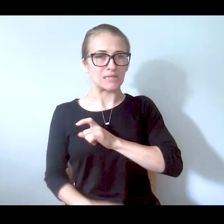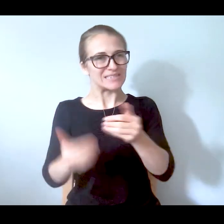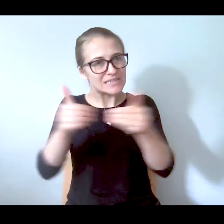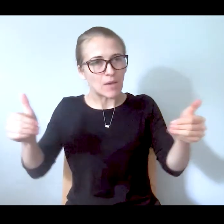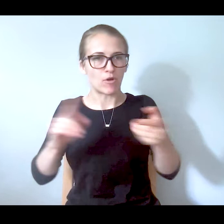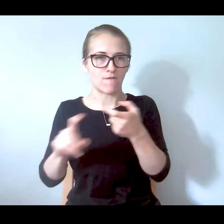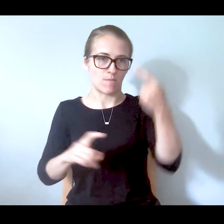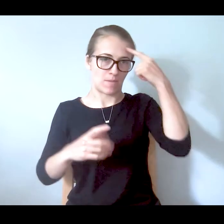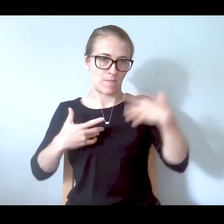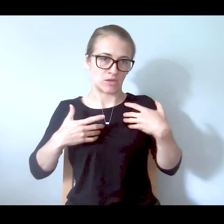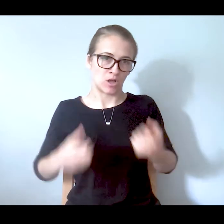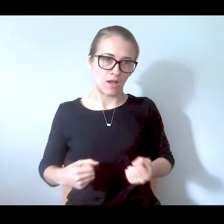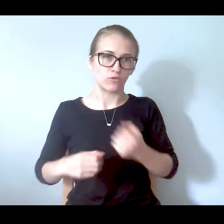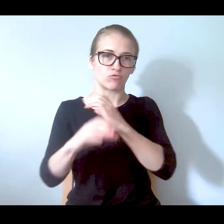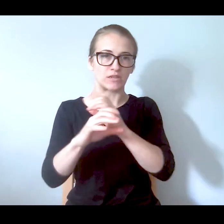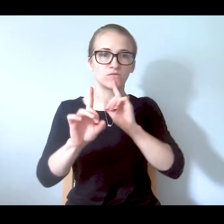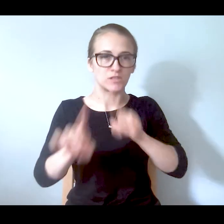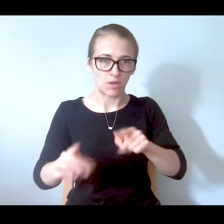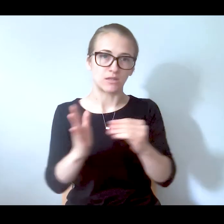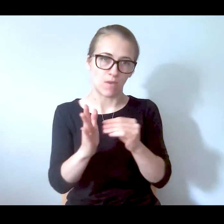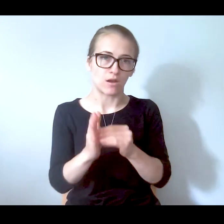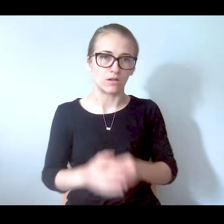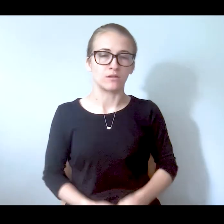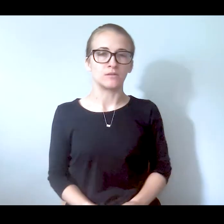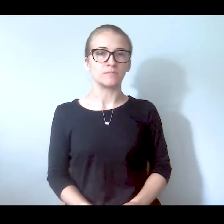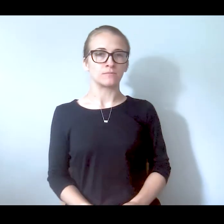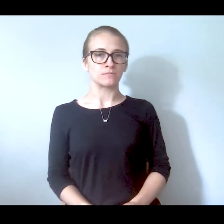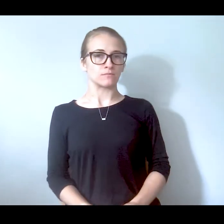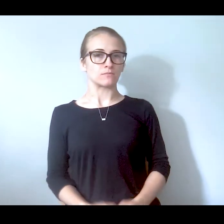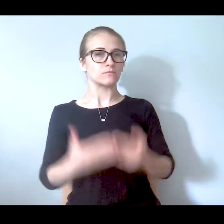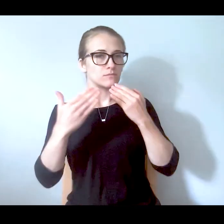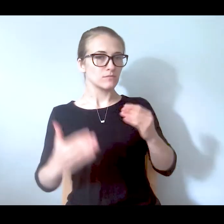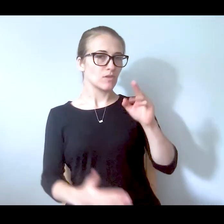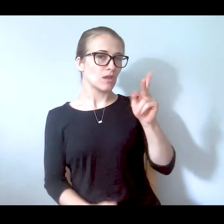from the mental health response model. Thank you, Kimberly. Daniel, when you